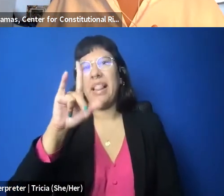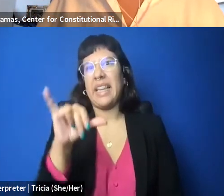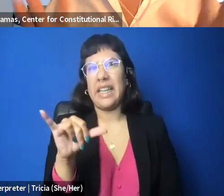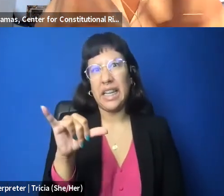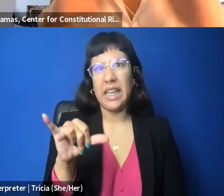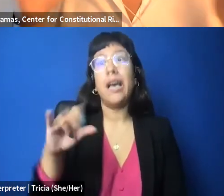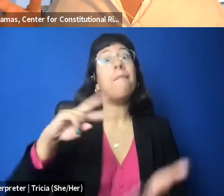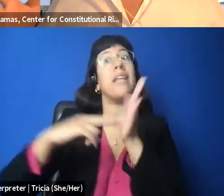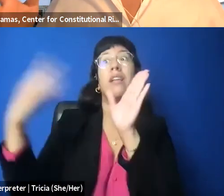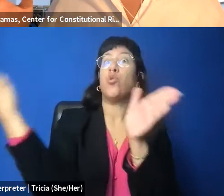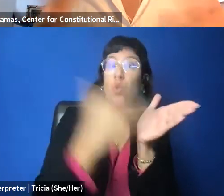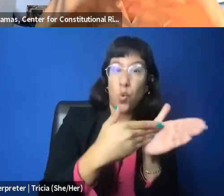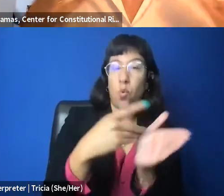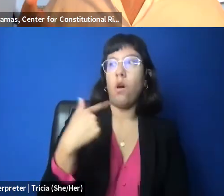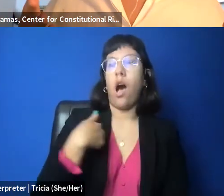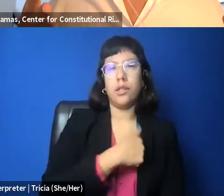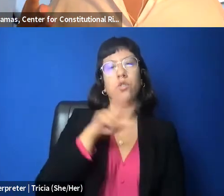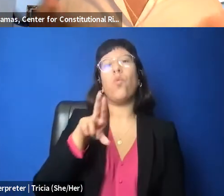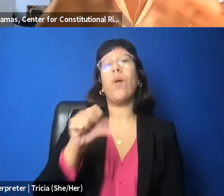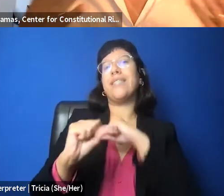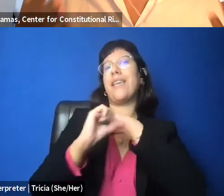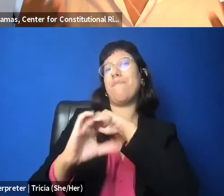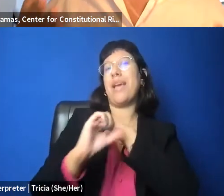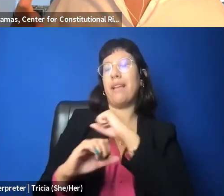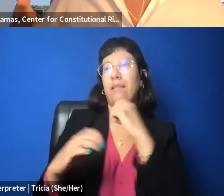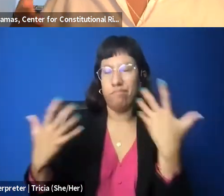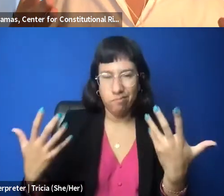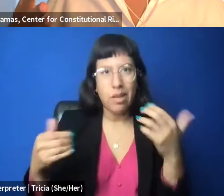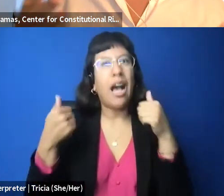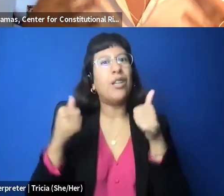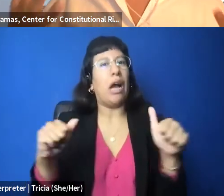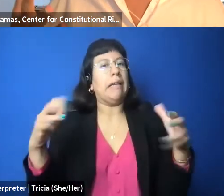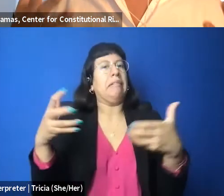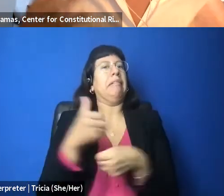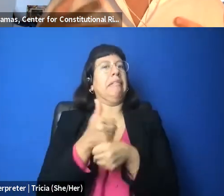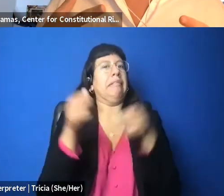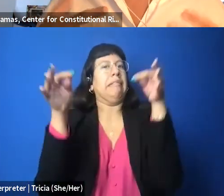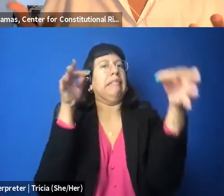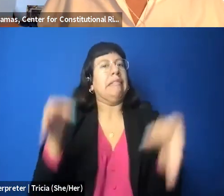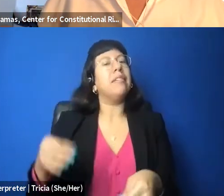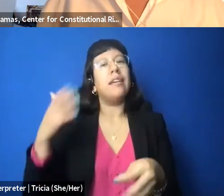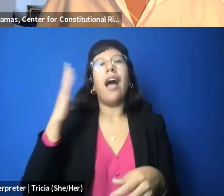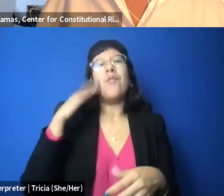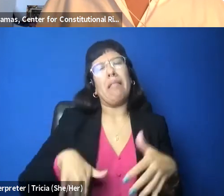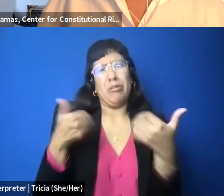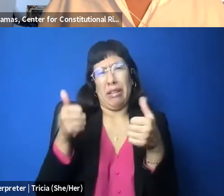So, I tried my best to give the summary of what is a fairly elaborate and, frankly, absurd set of allegations,